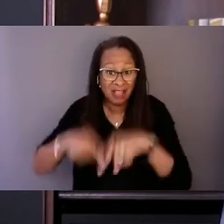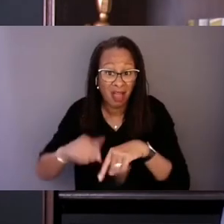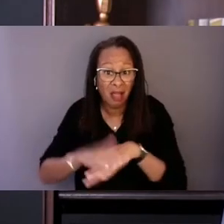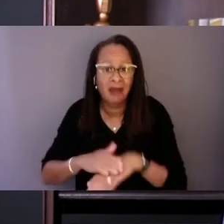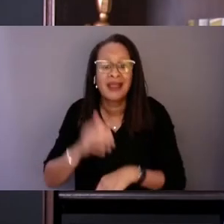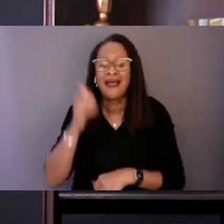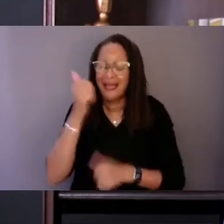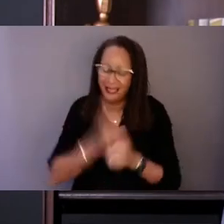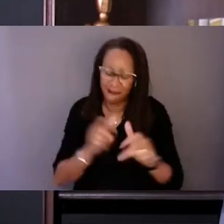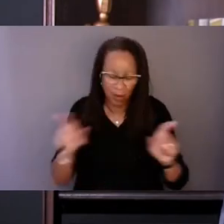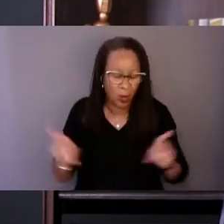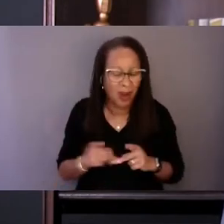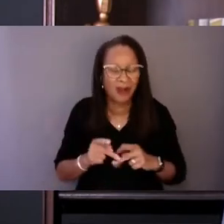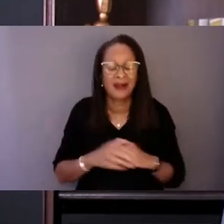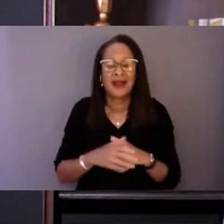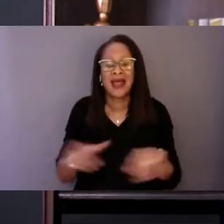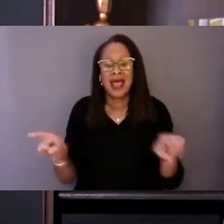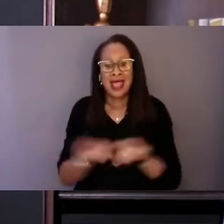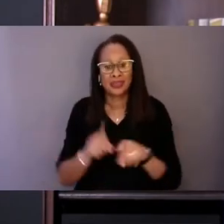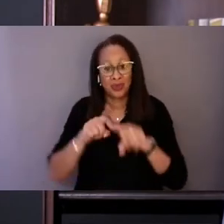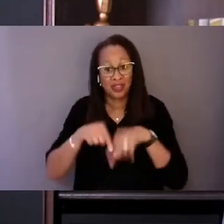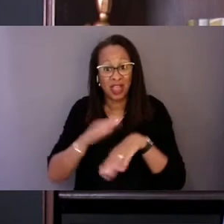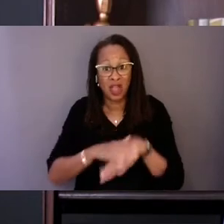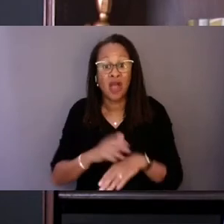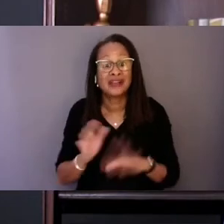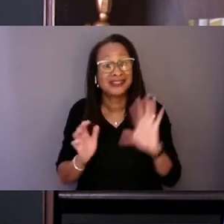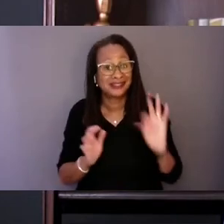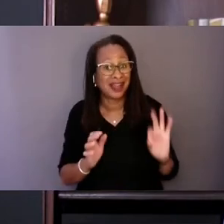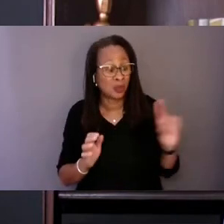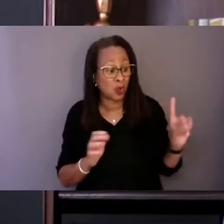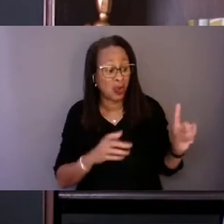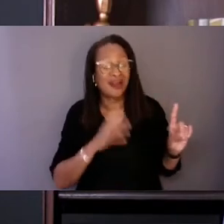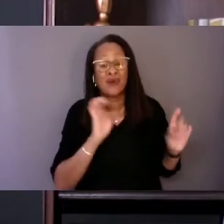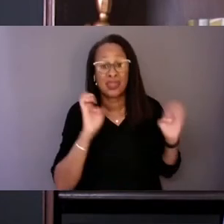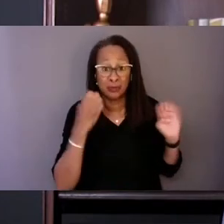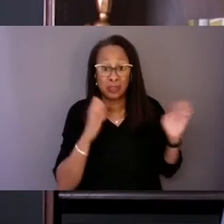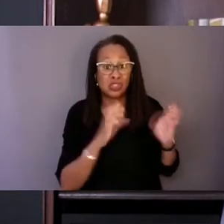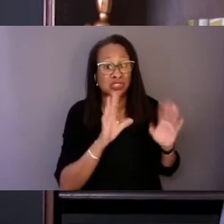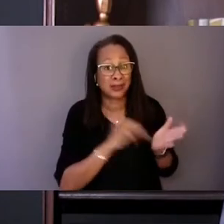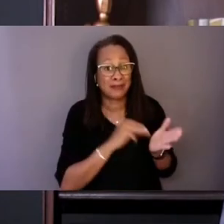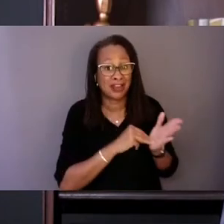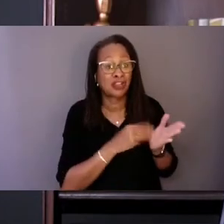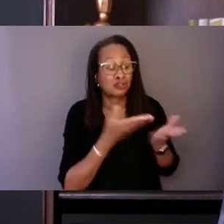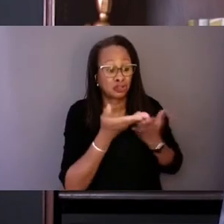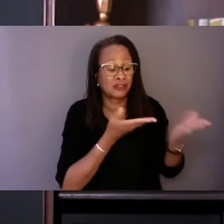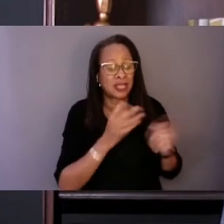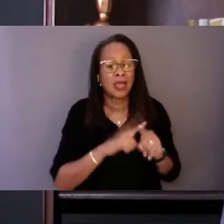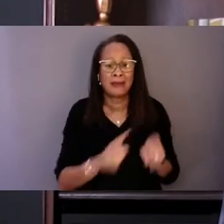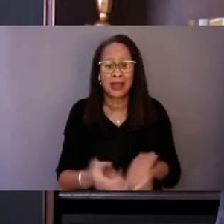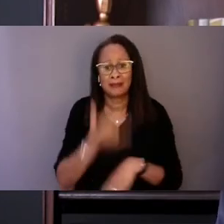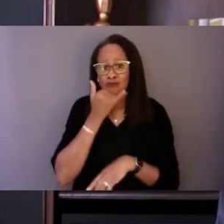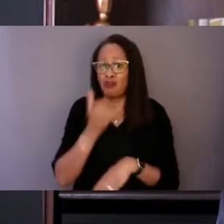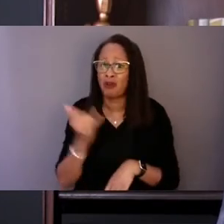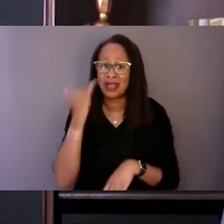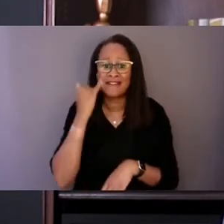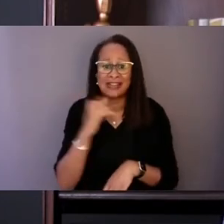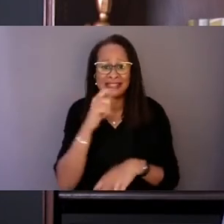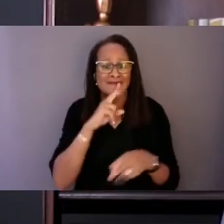just as we rely on emergency medical services. But I would be remiss if I did not mention the challenges.